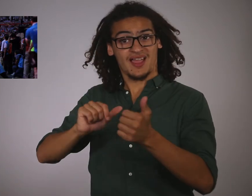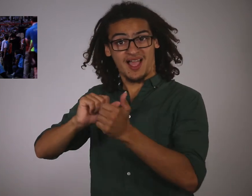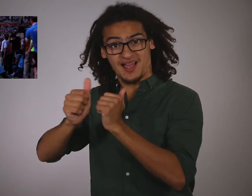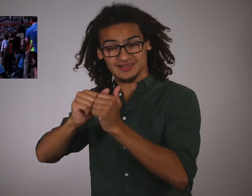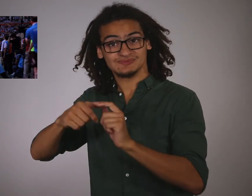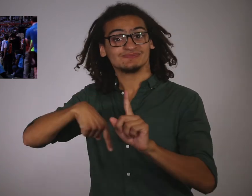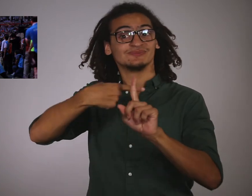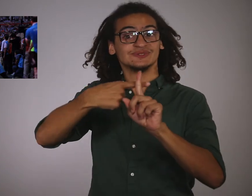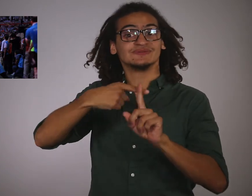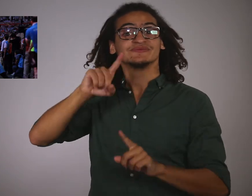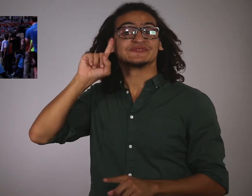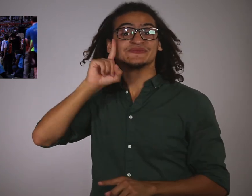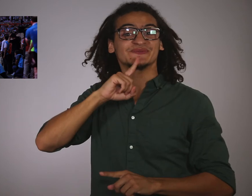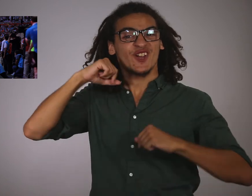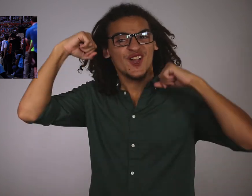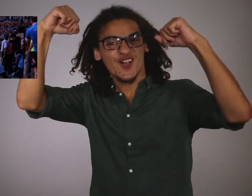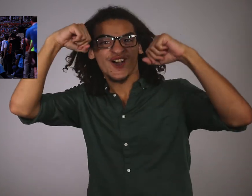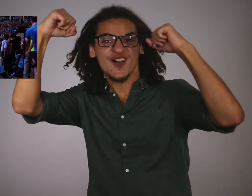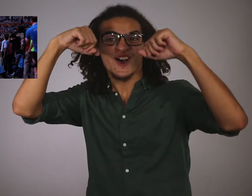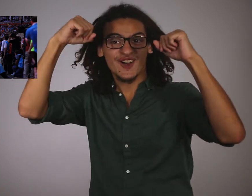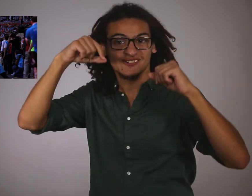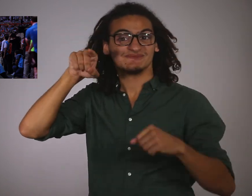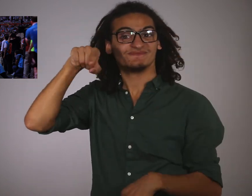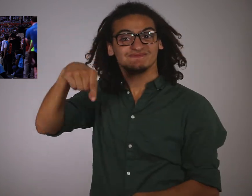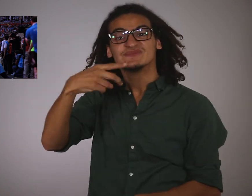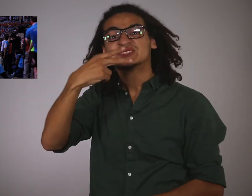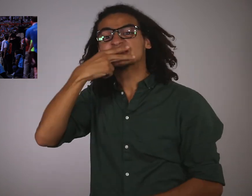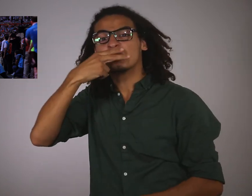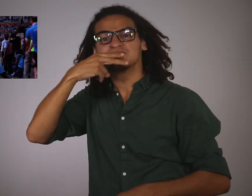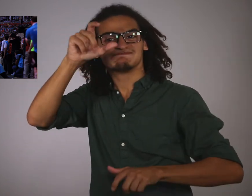Other than athletes and deaf fans, Samsun locals